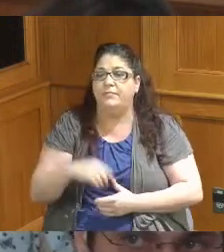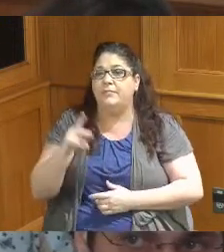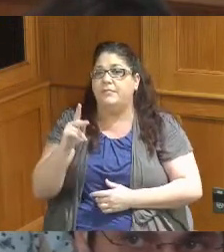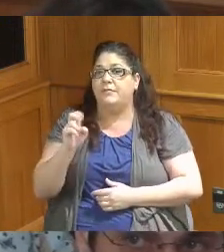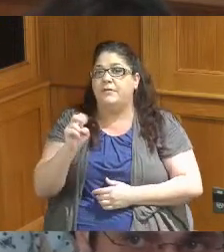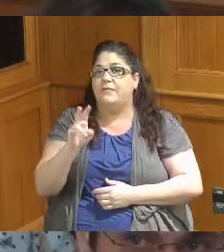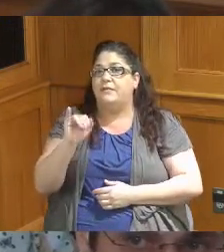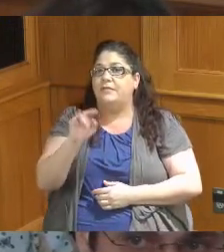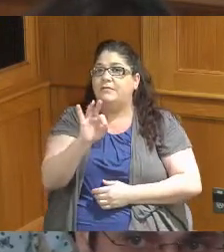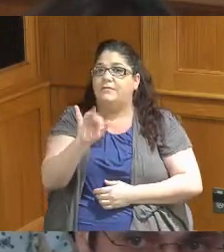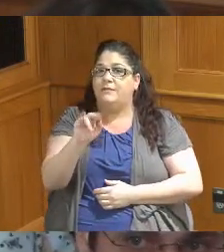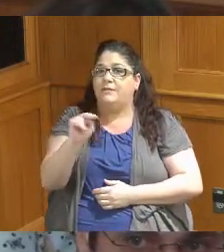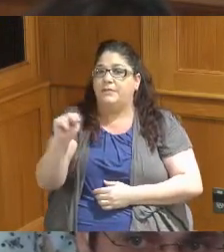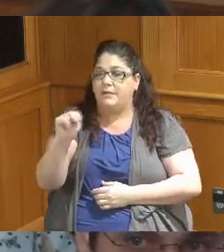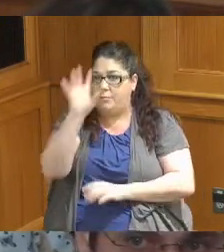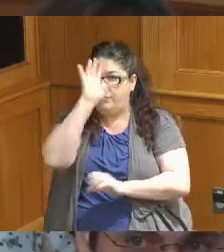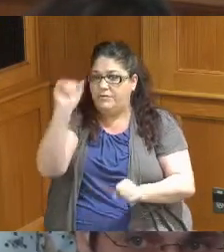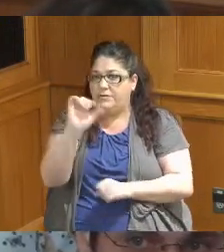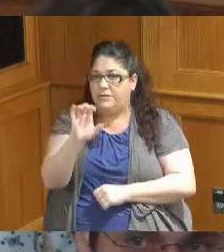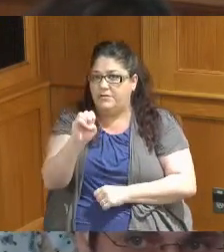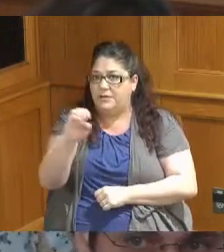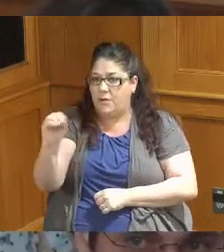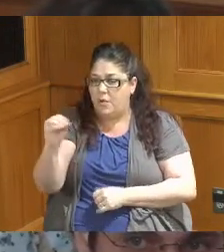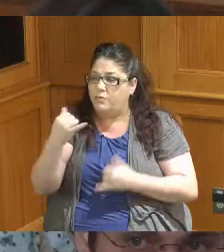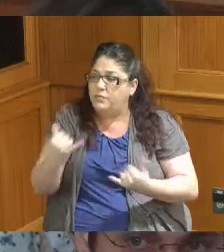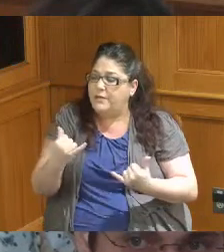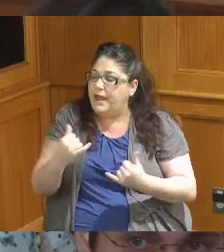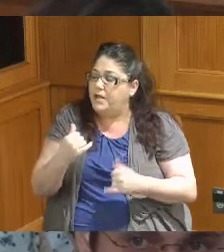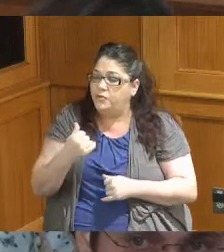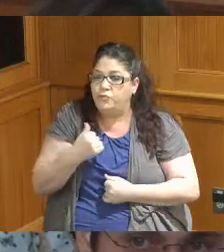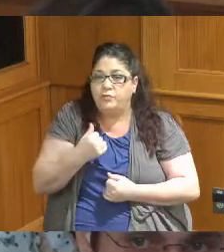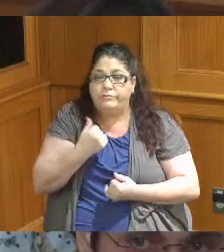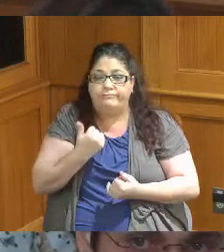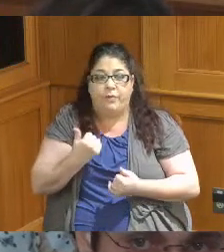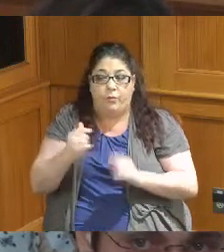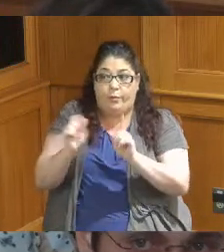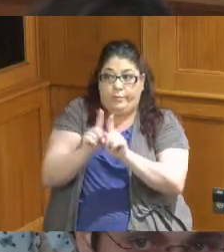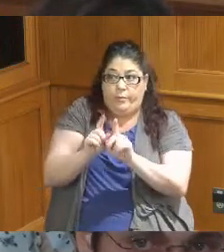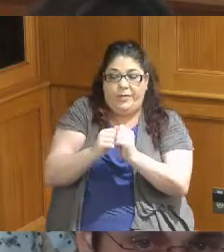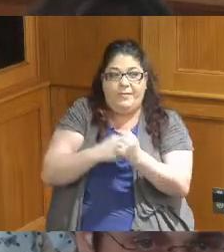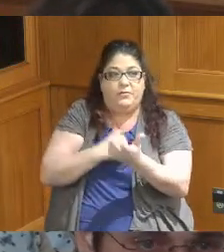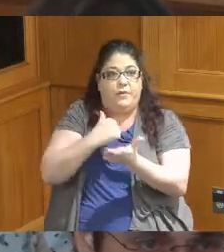President and CEO here along with me today to answer any questions you guys have thank you